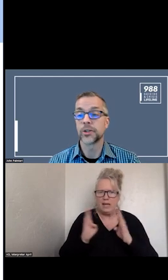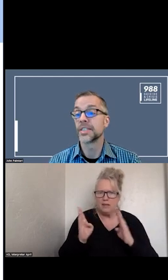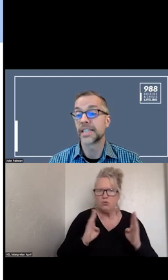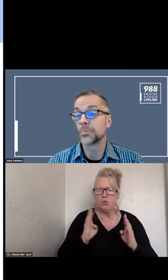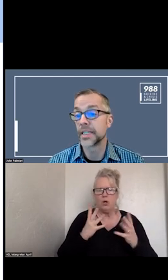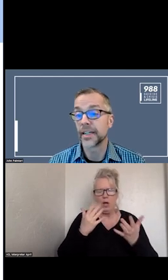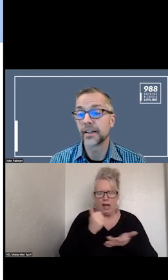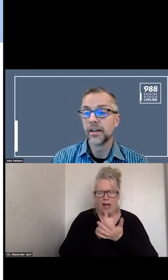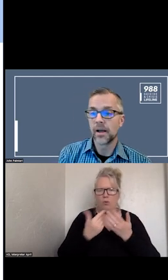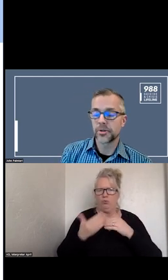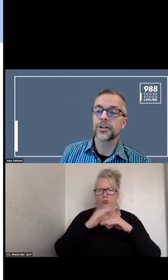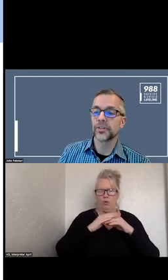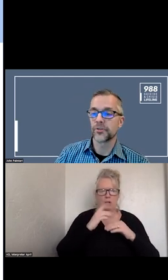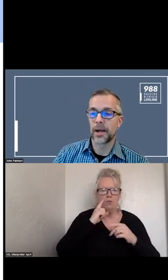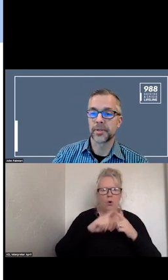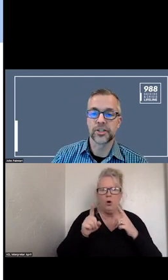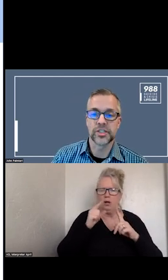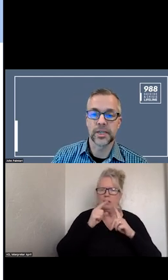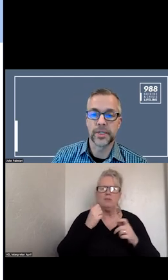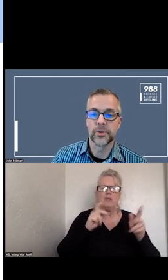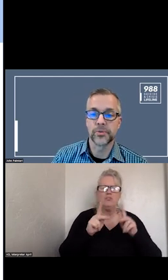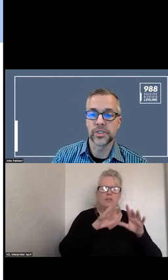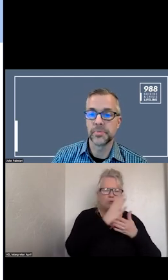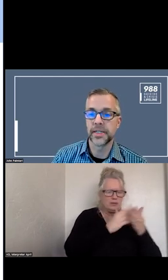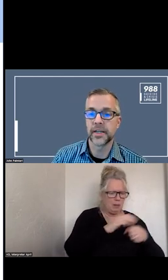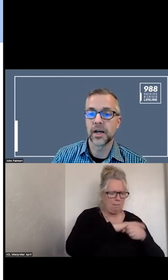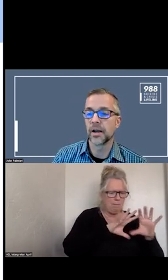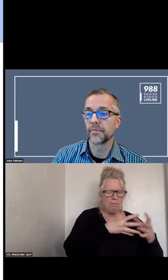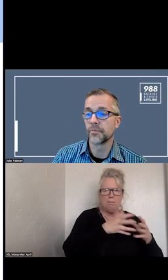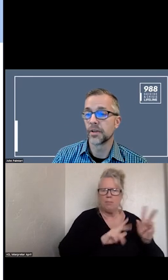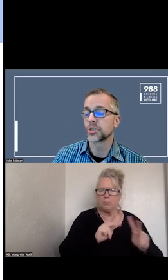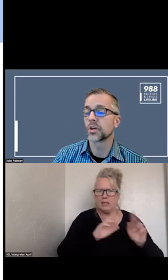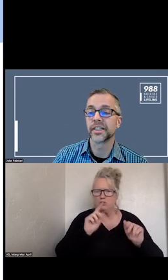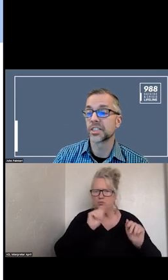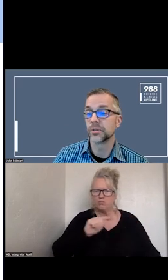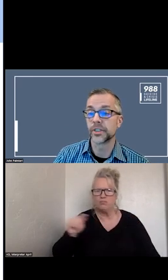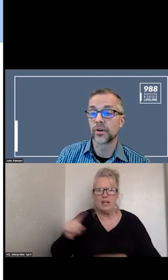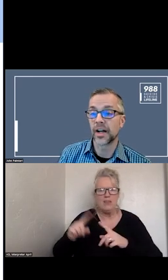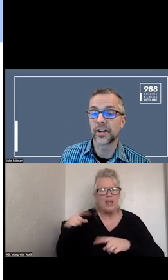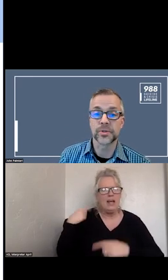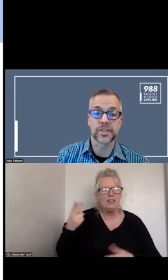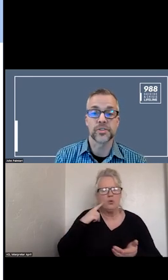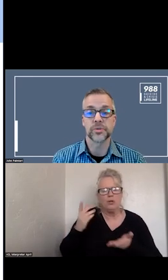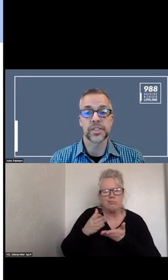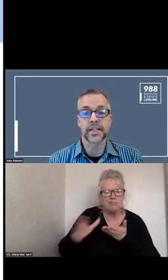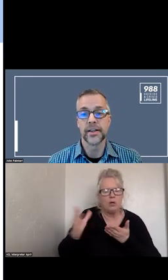INCREASES HELP SEEKING, PARTICULARLY FOR POPULATIONS THAT WE KNOW TO BE HISTORICALLY EXCLUDED OR HIGHER RISK OF SUICIDE.